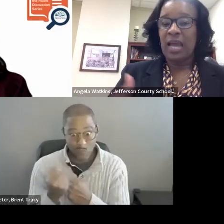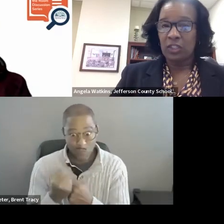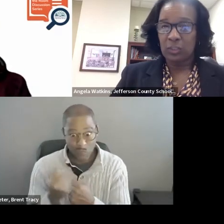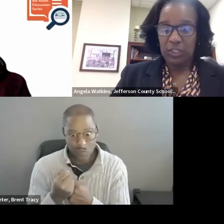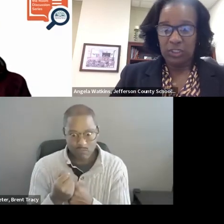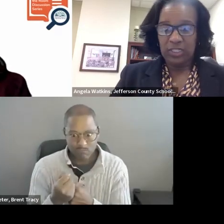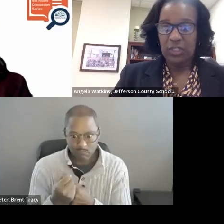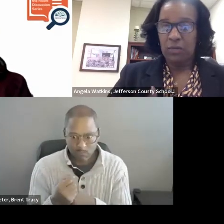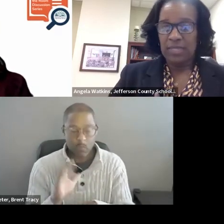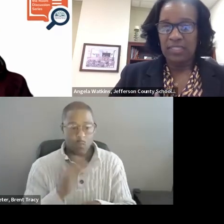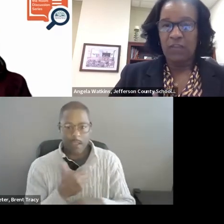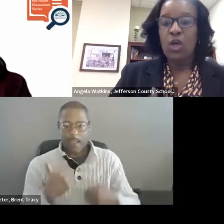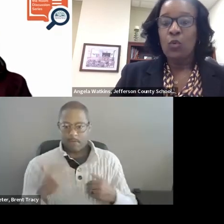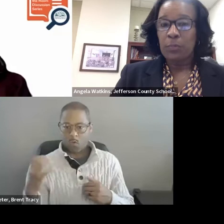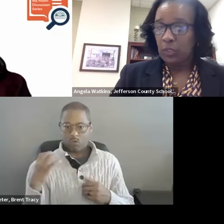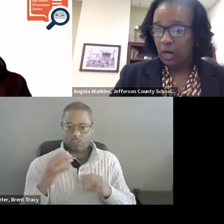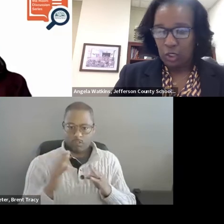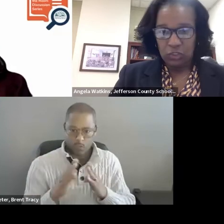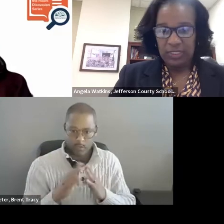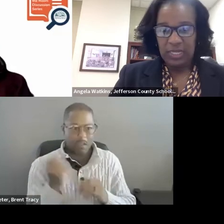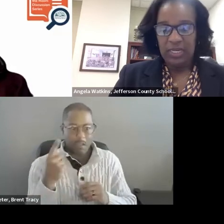are specialist here, myself, we pull our coaches in